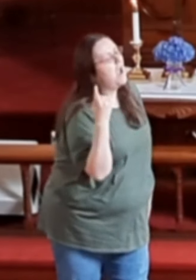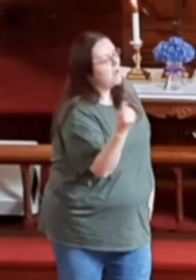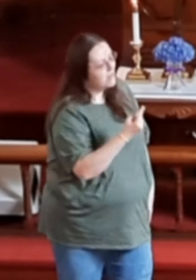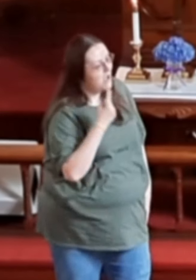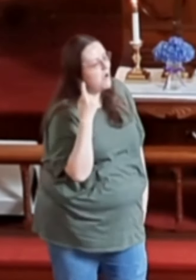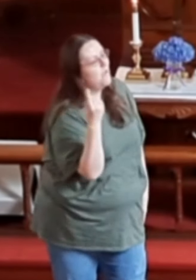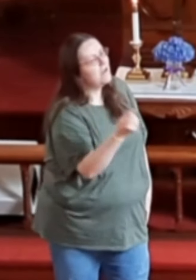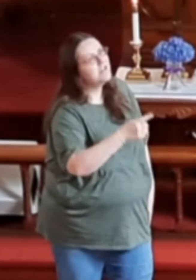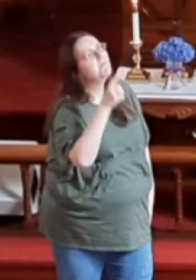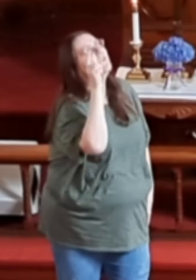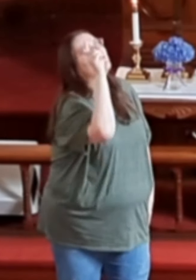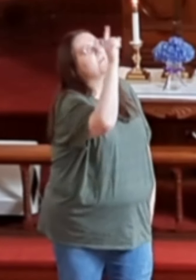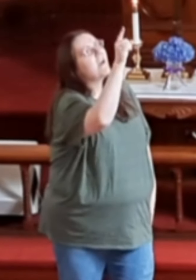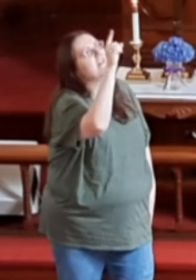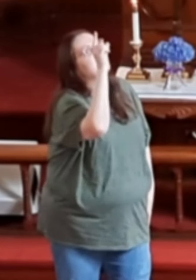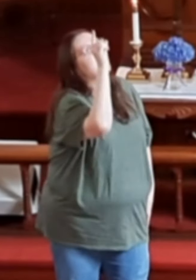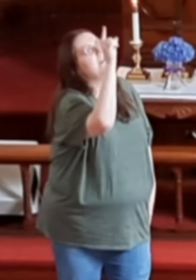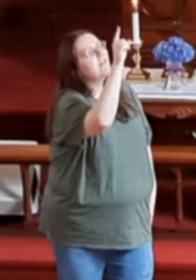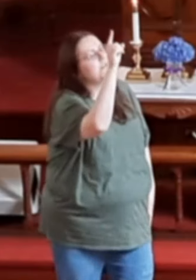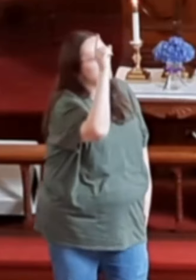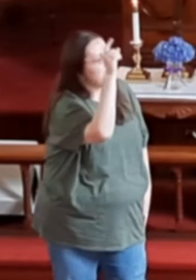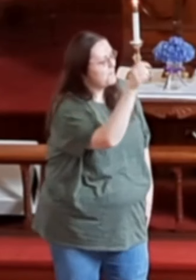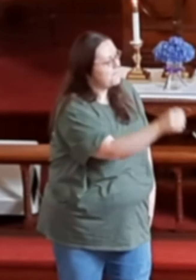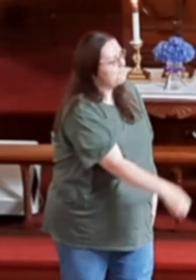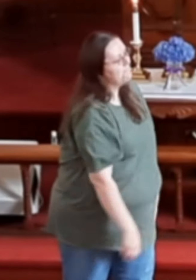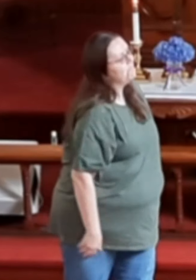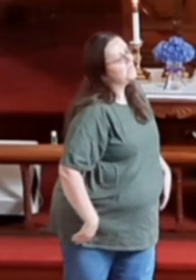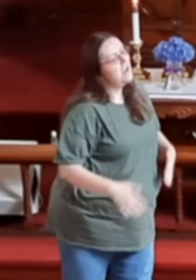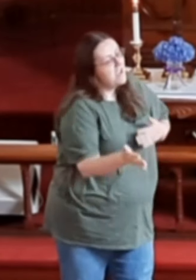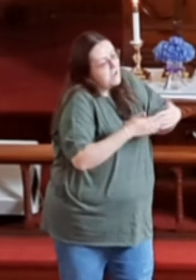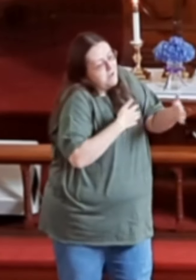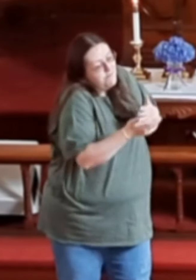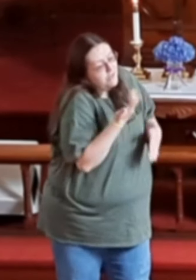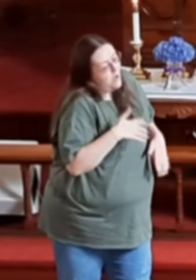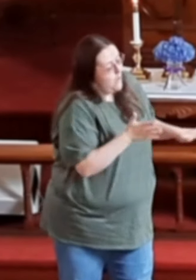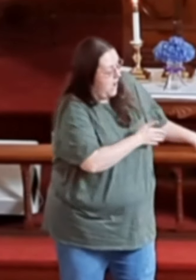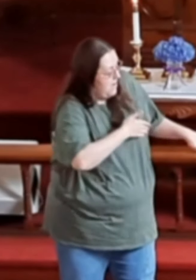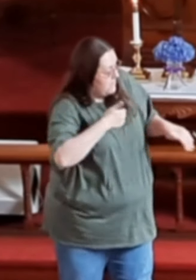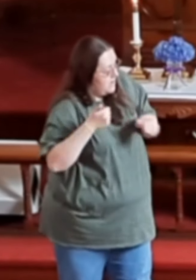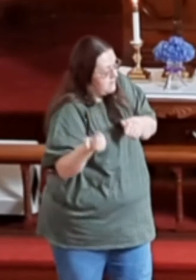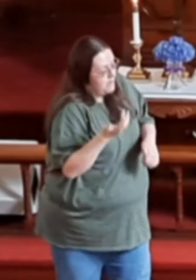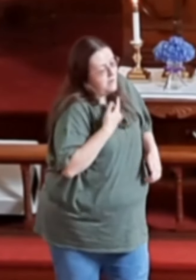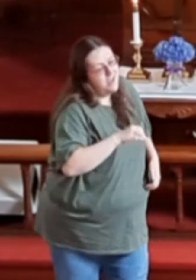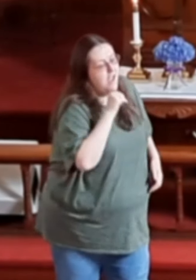But I'll always be right there Even though I'm leaving